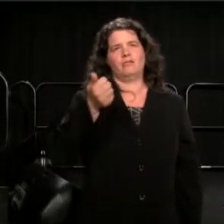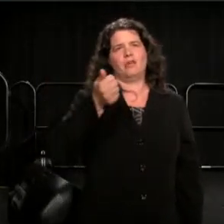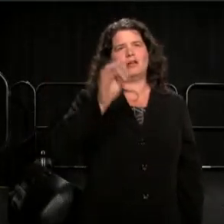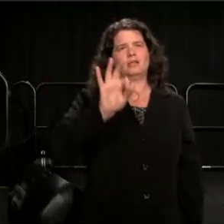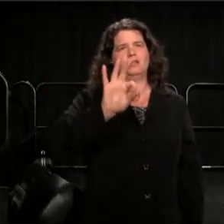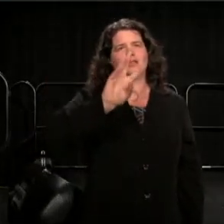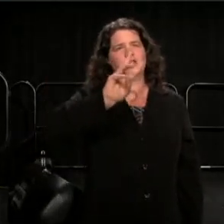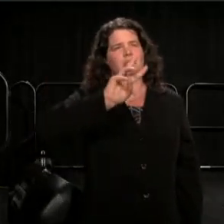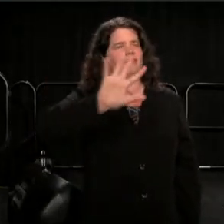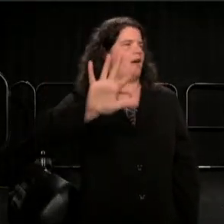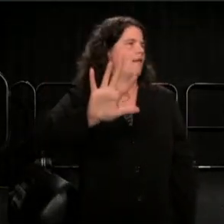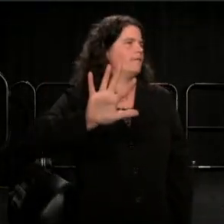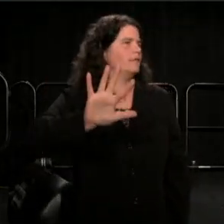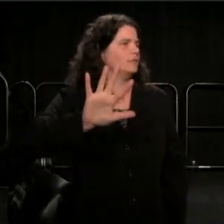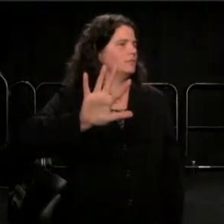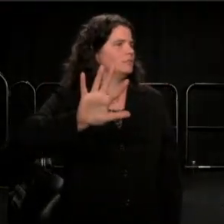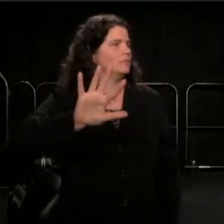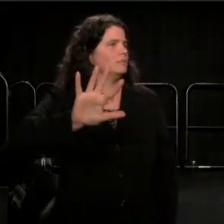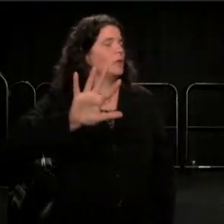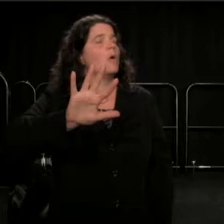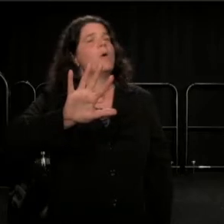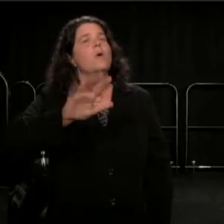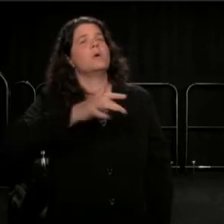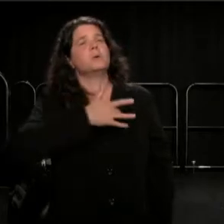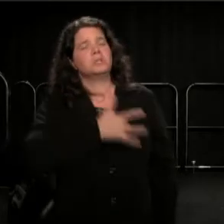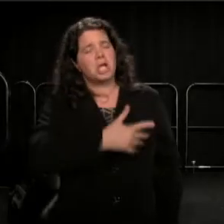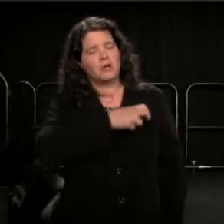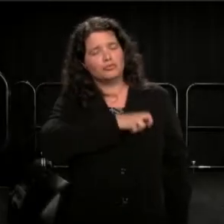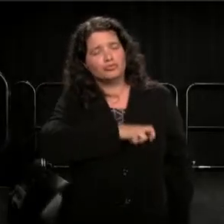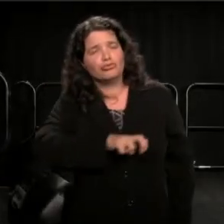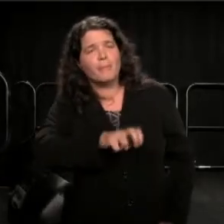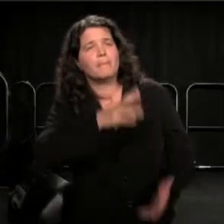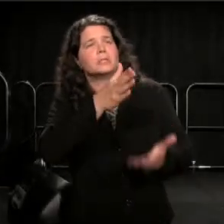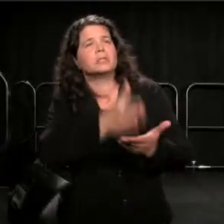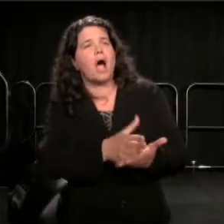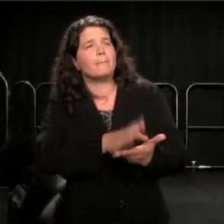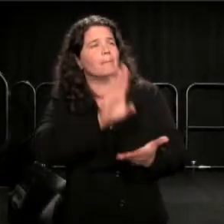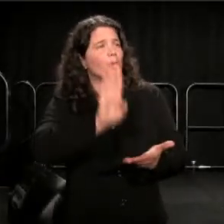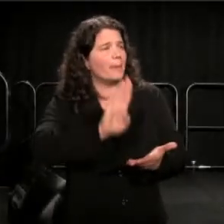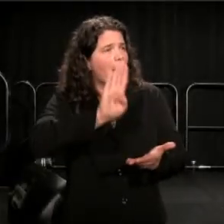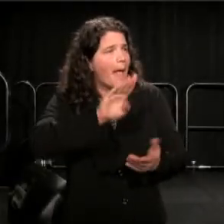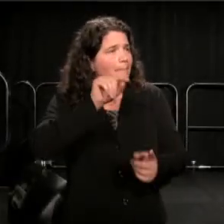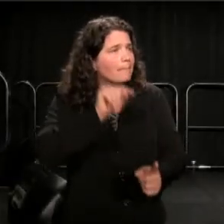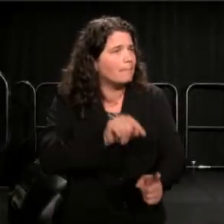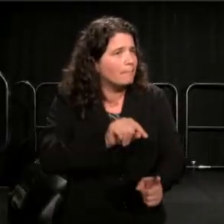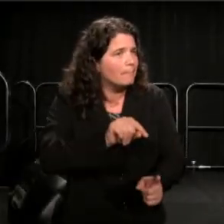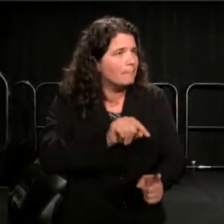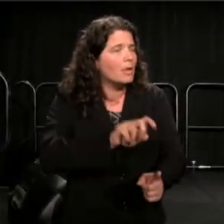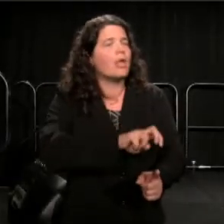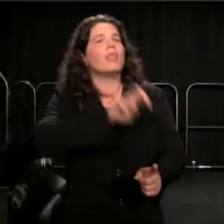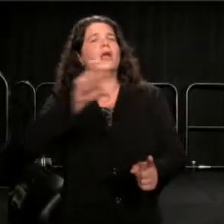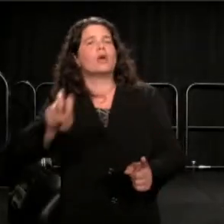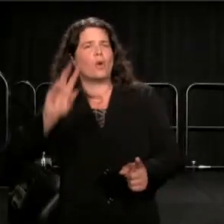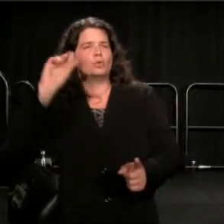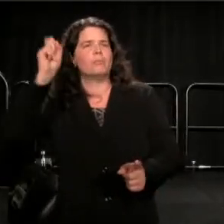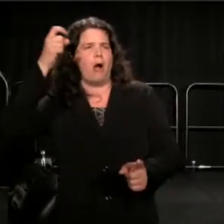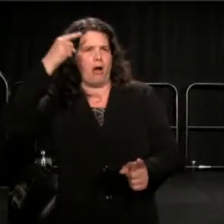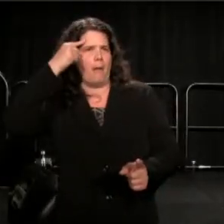We usually stop in Birmingham for a day, and then we go to Montgomery for a day,